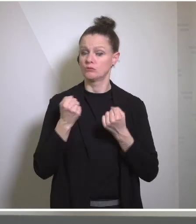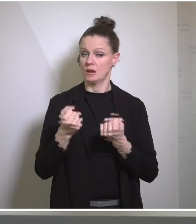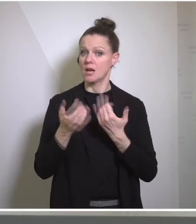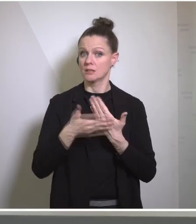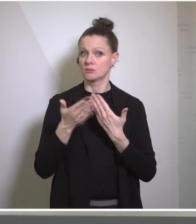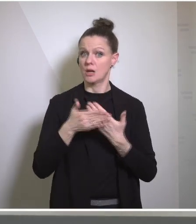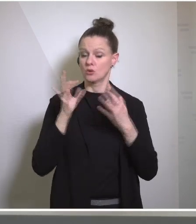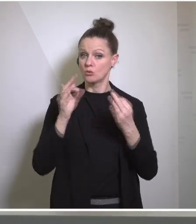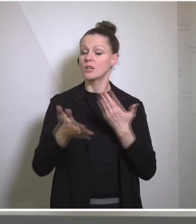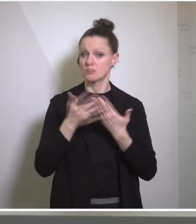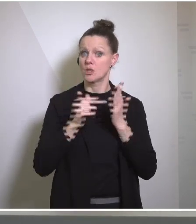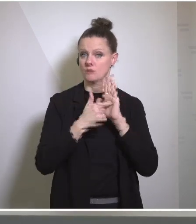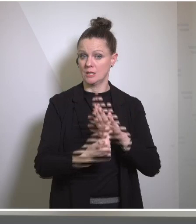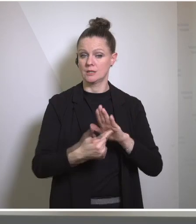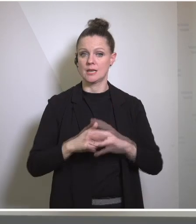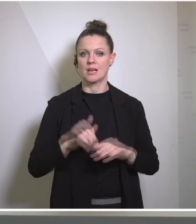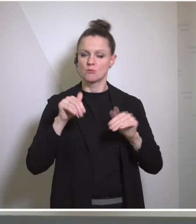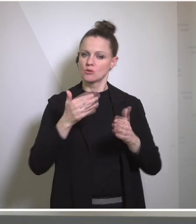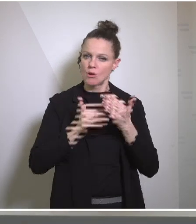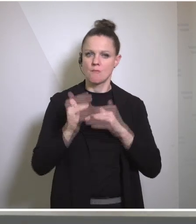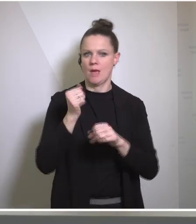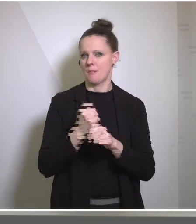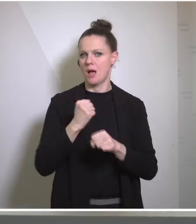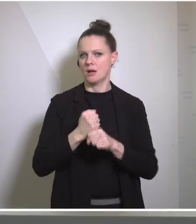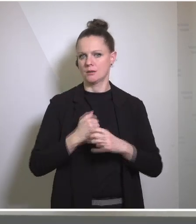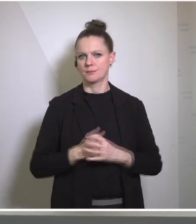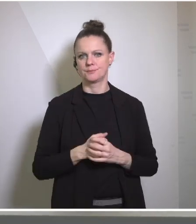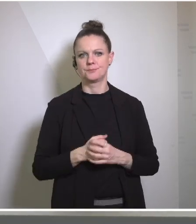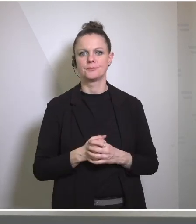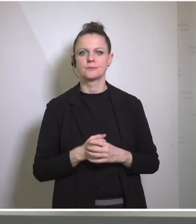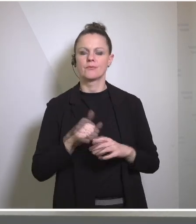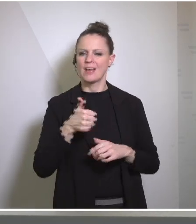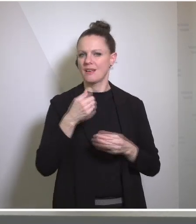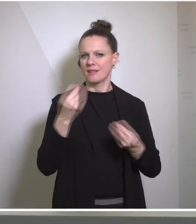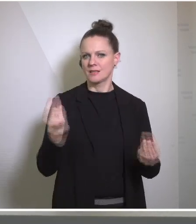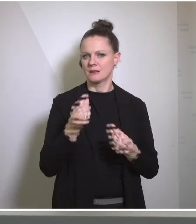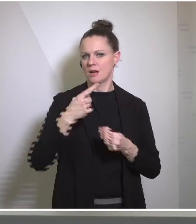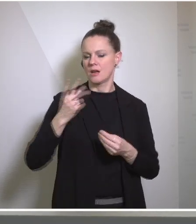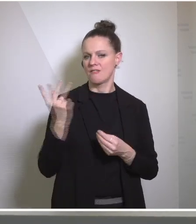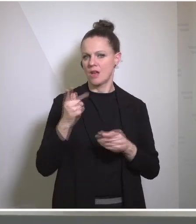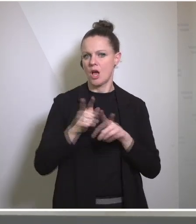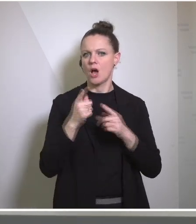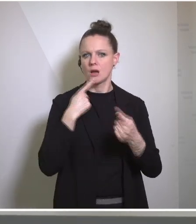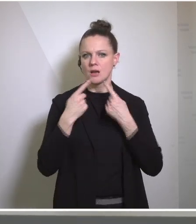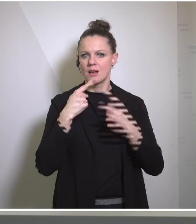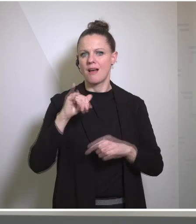here to do even more. And by the way, one of the things that we talked about at the IAEA, again,